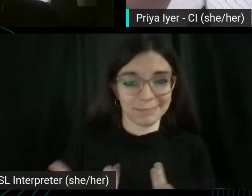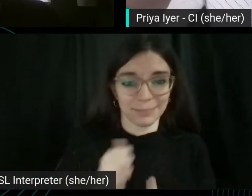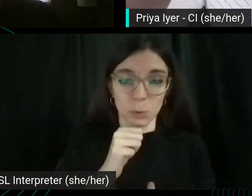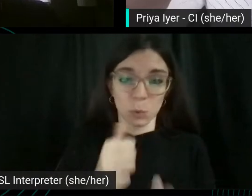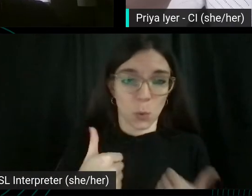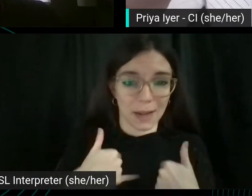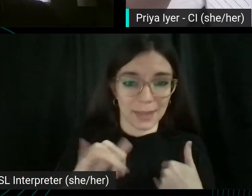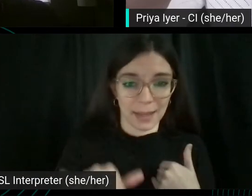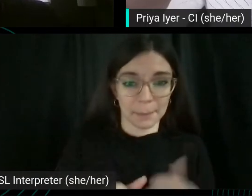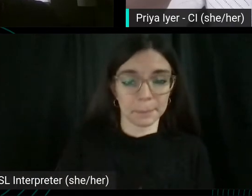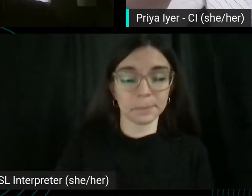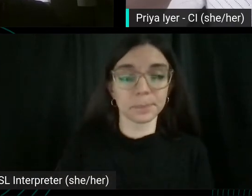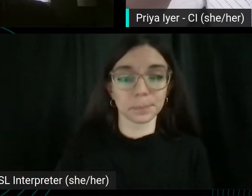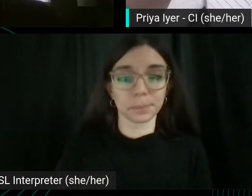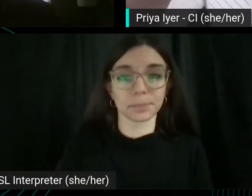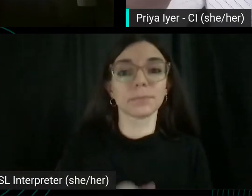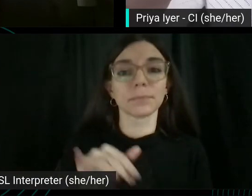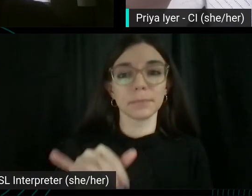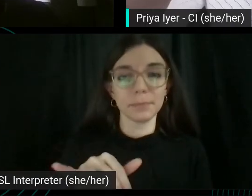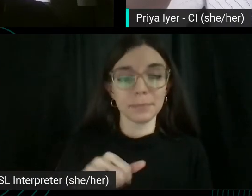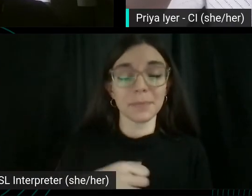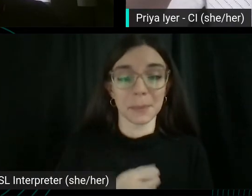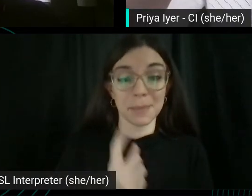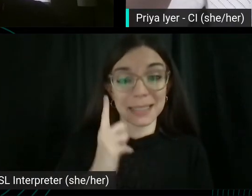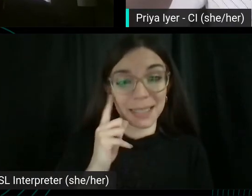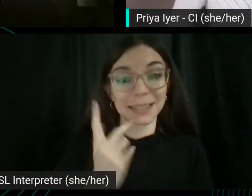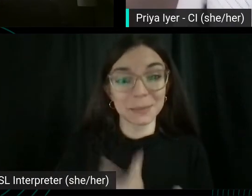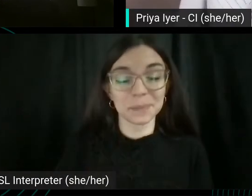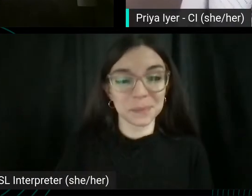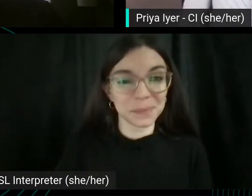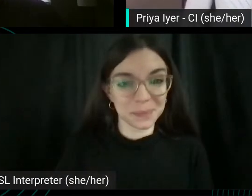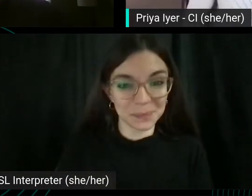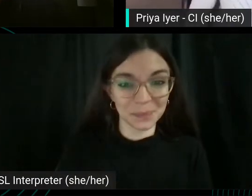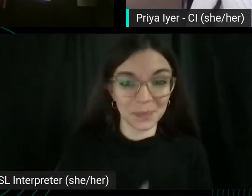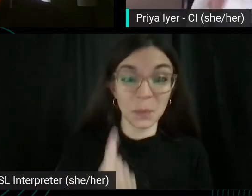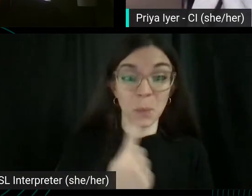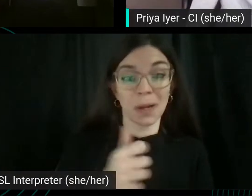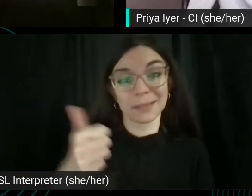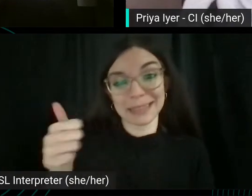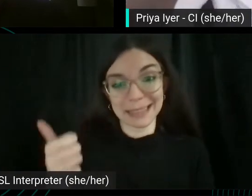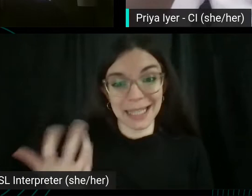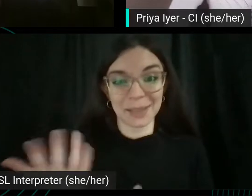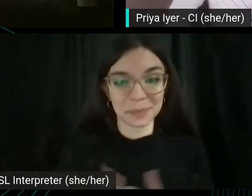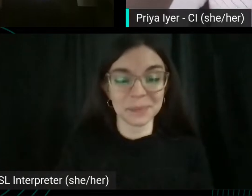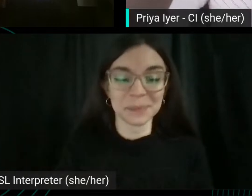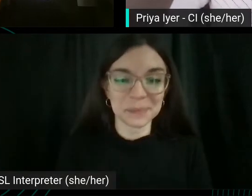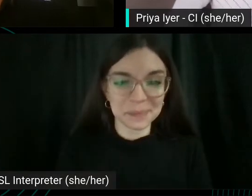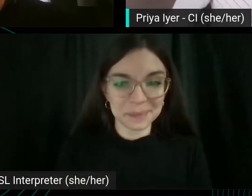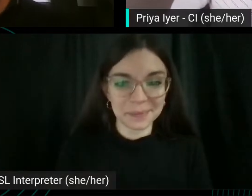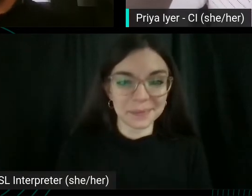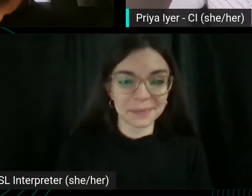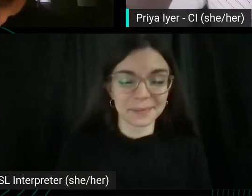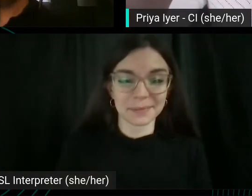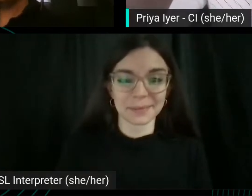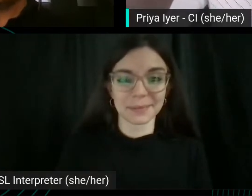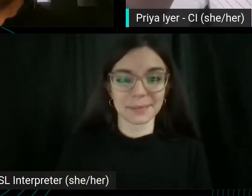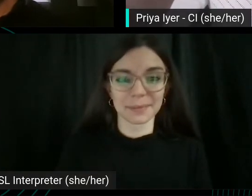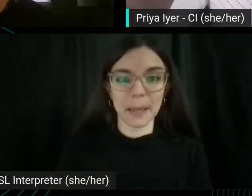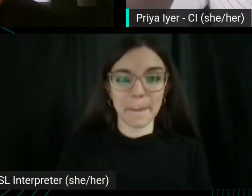Yeah, that makes sense 10 when at 10:00. Enough. Yeah, that's great.